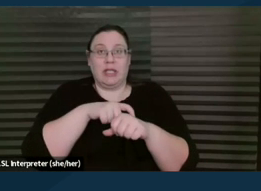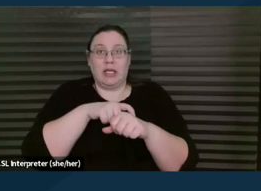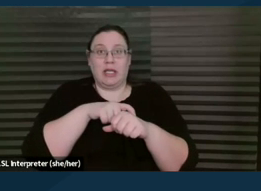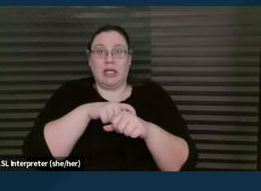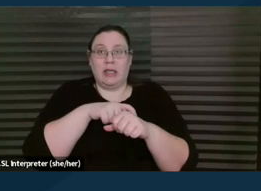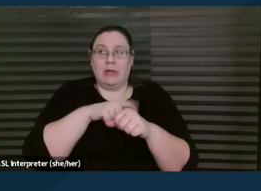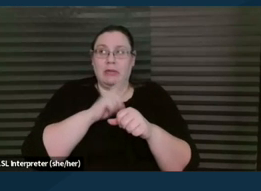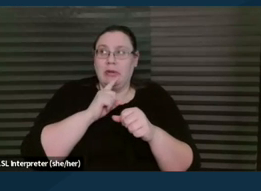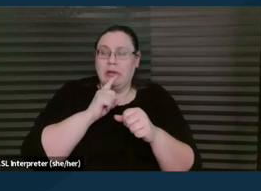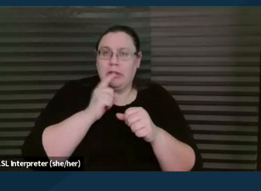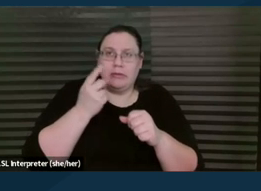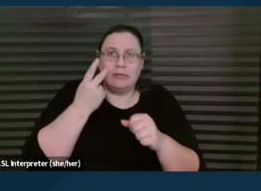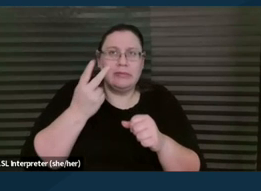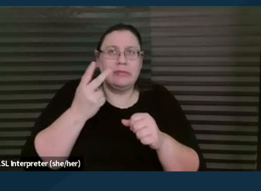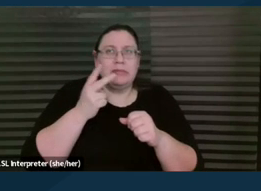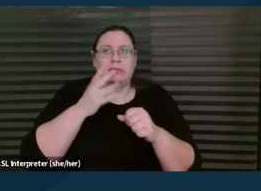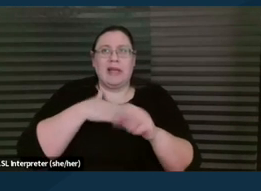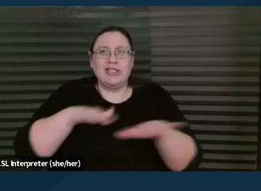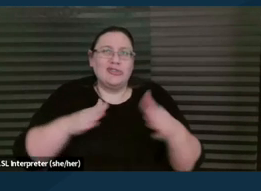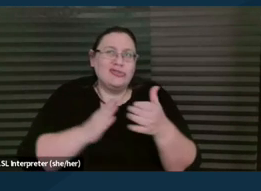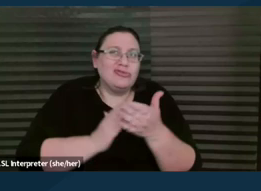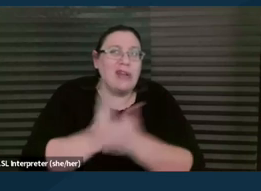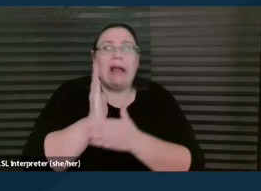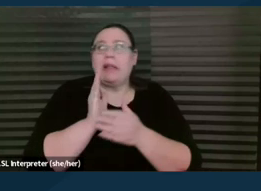or the issues are, is related to